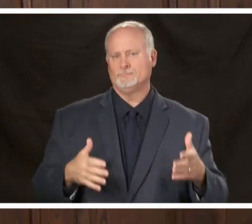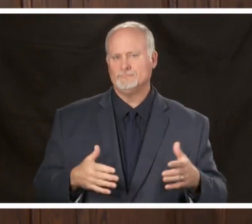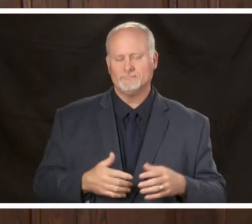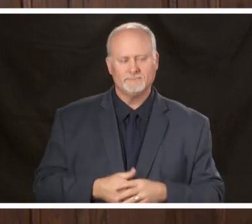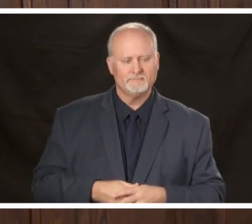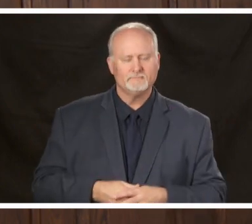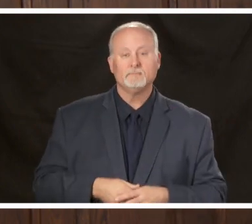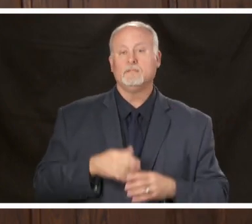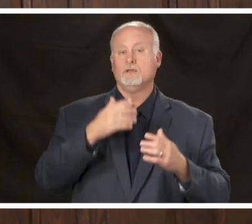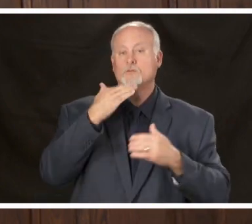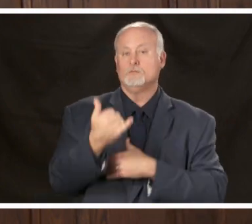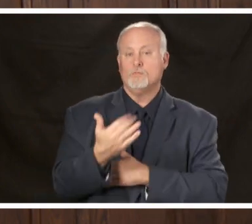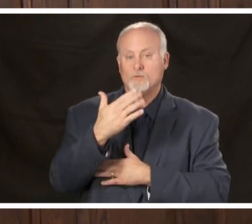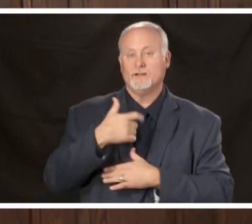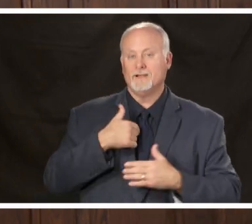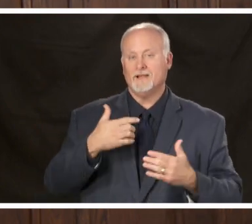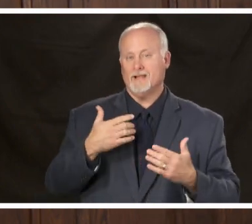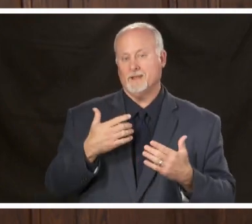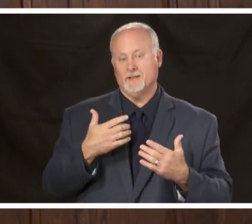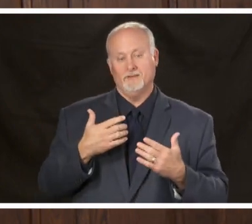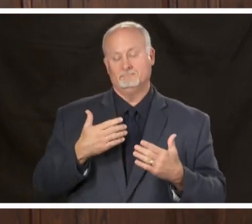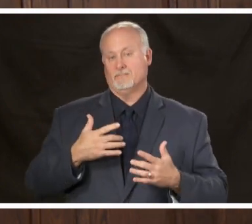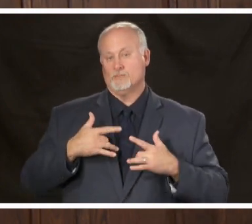want to say I'm very happy today to announce that the Jefferson County